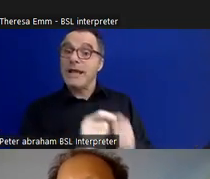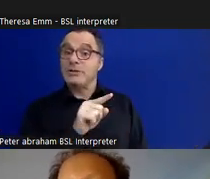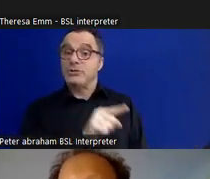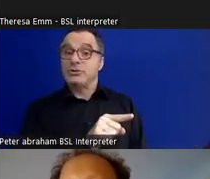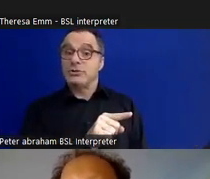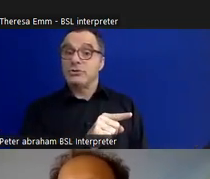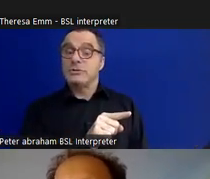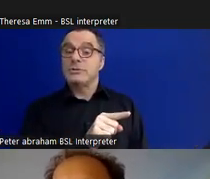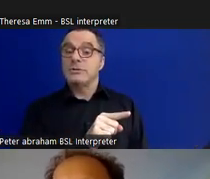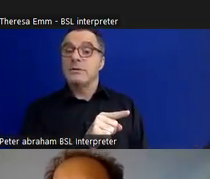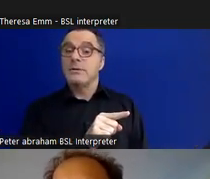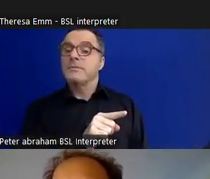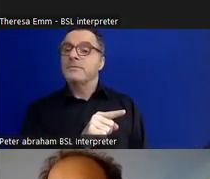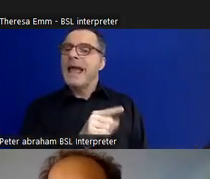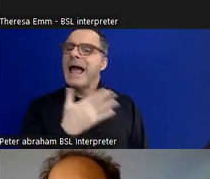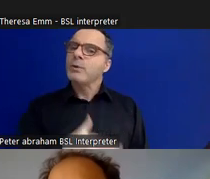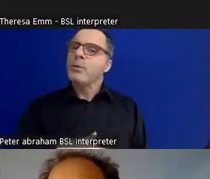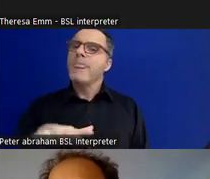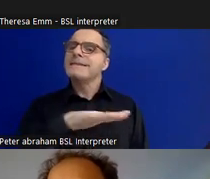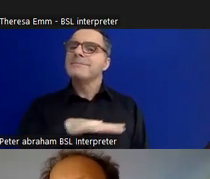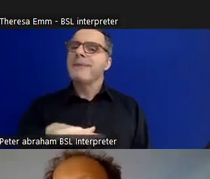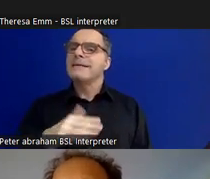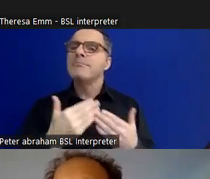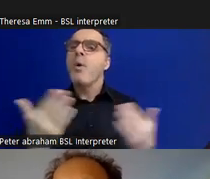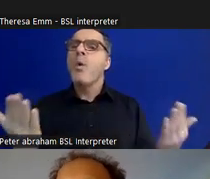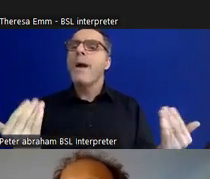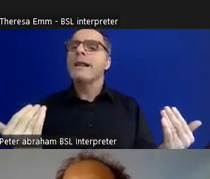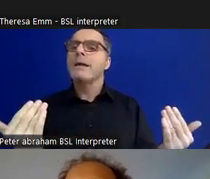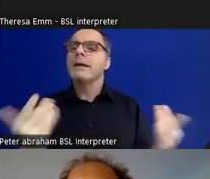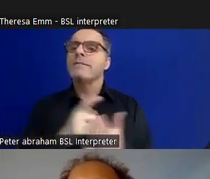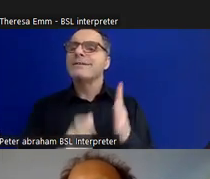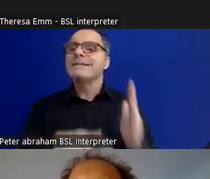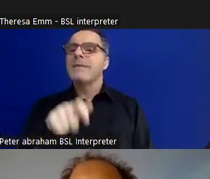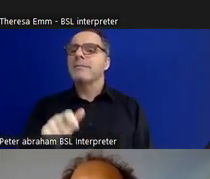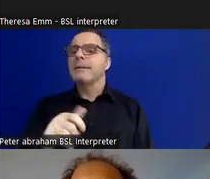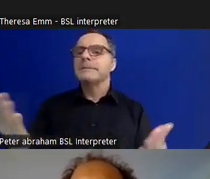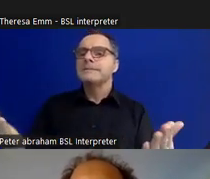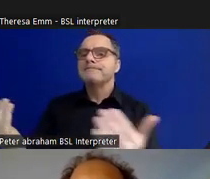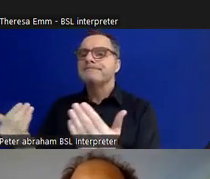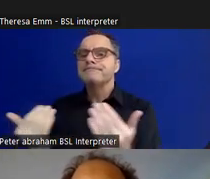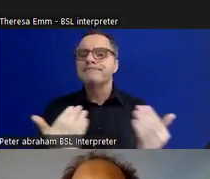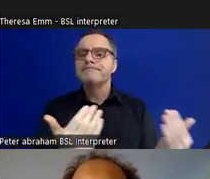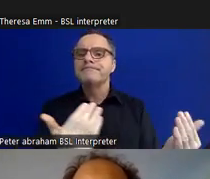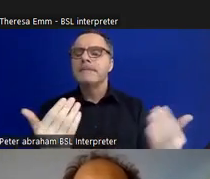as well as becoming a more welcoming space generally to disabled people, but we feel that